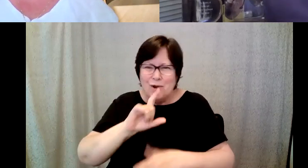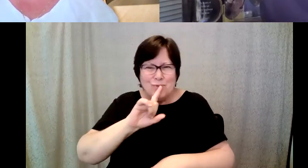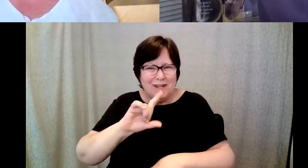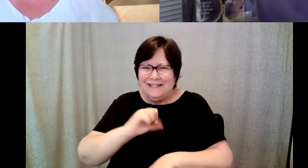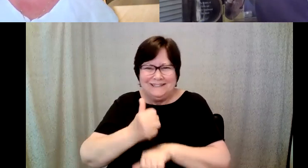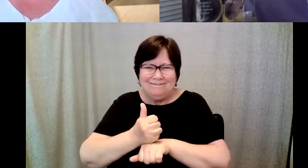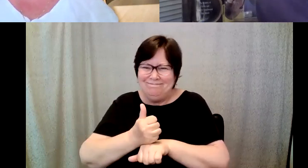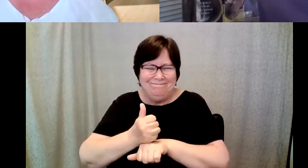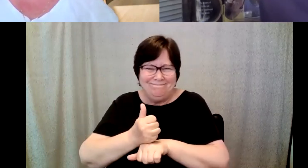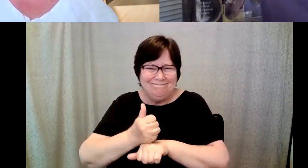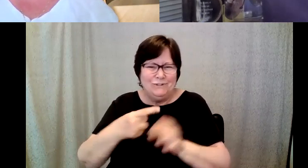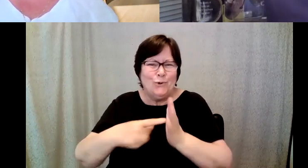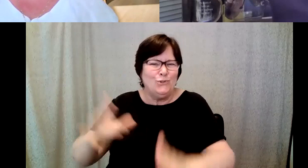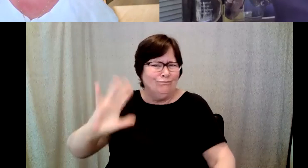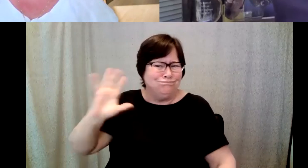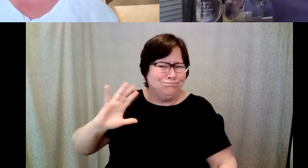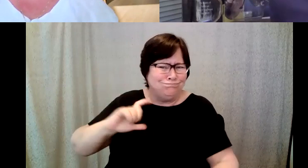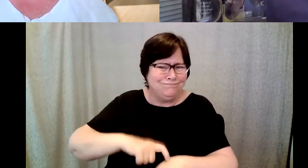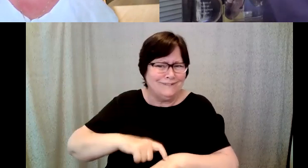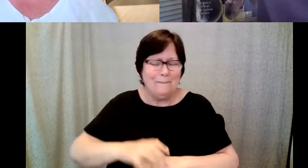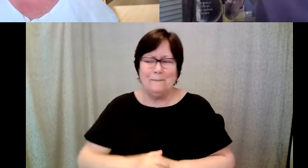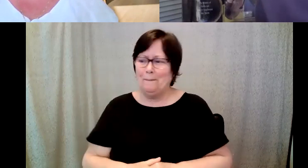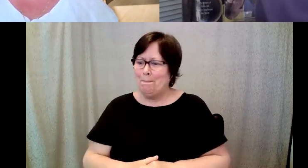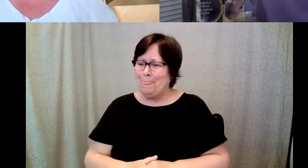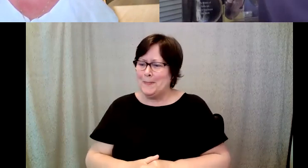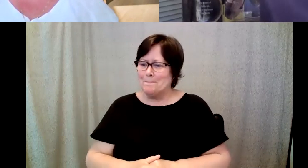because at that time in in those in 1995.